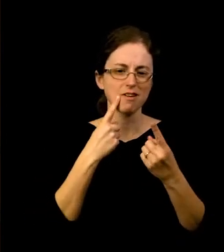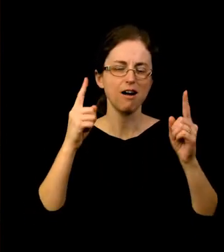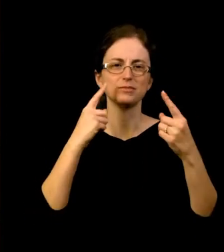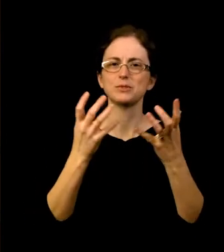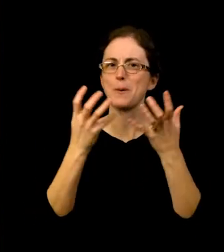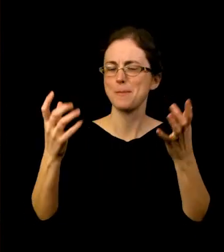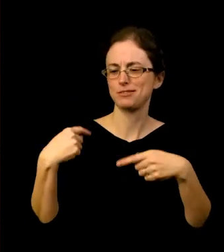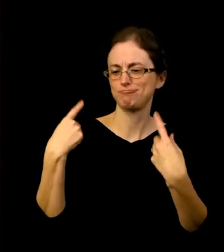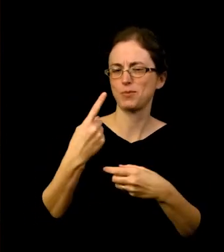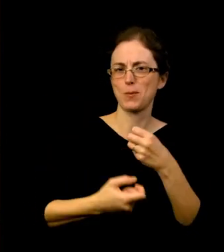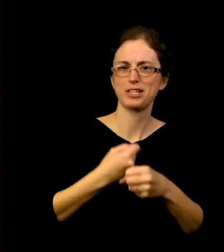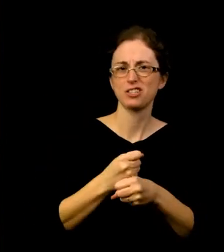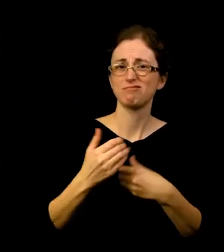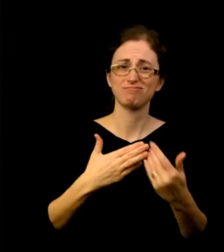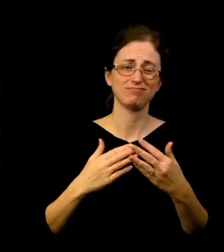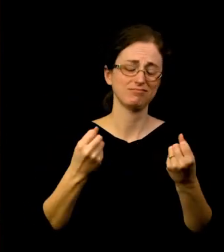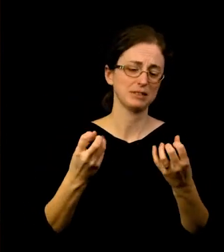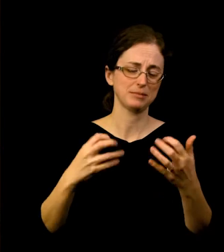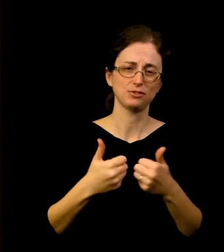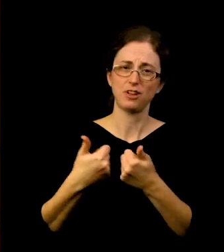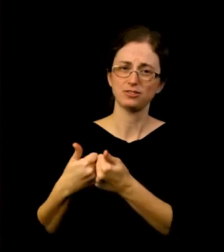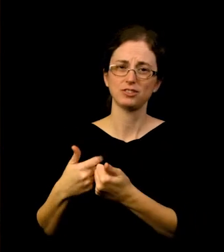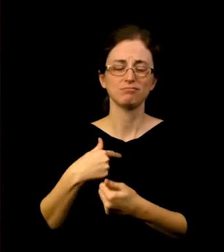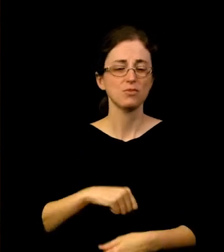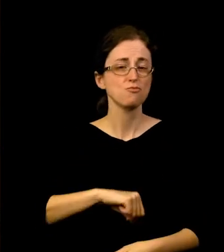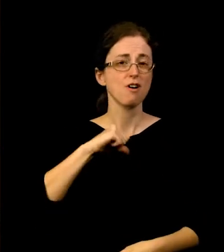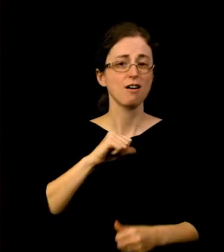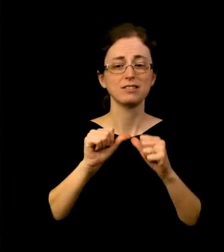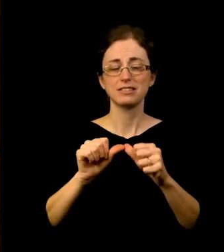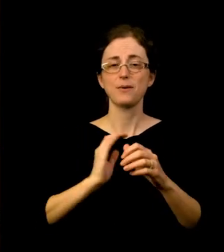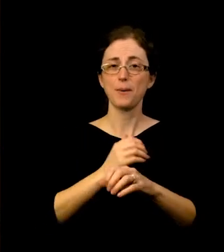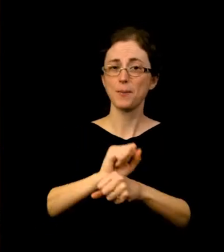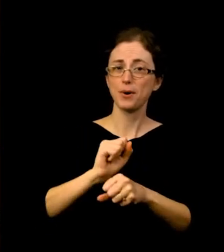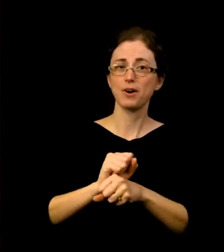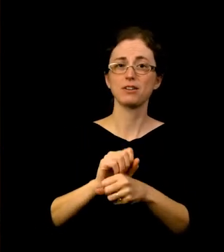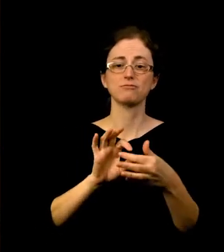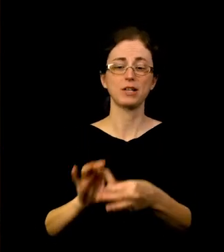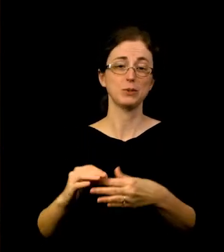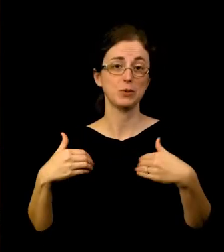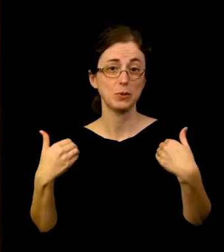We are so proud to have been able to continue our work with youth and educators, and here to share that with you is Hana Layson.